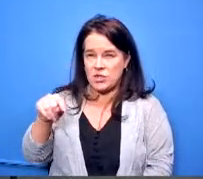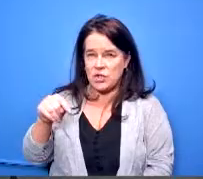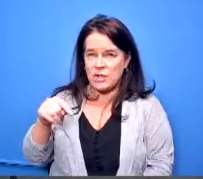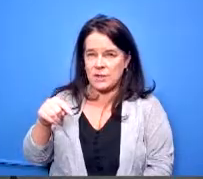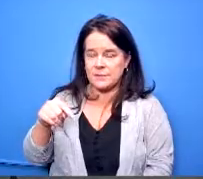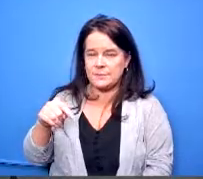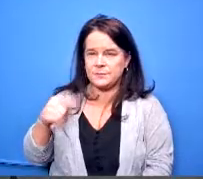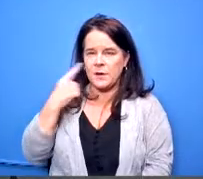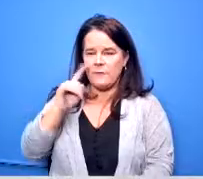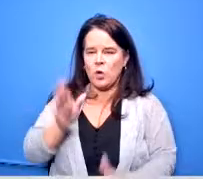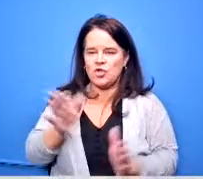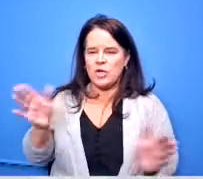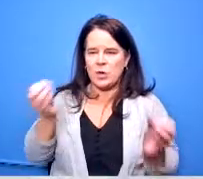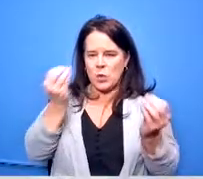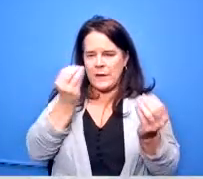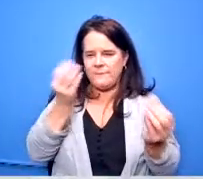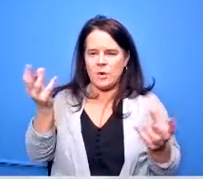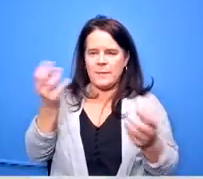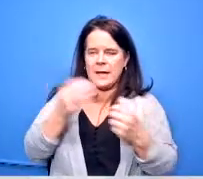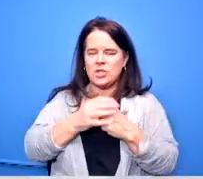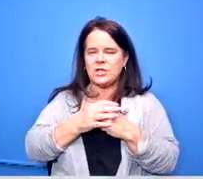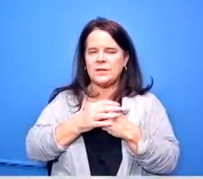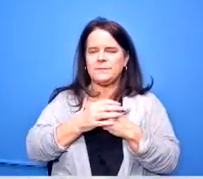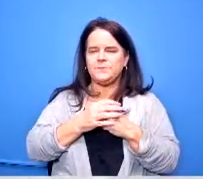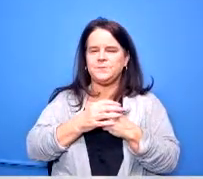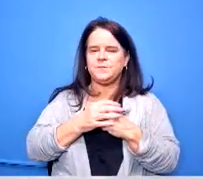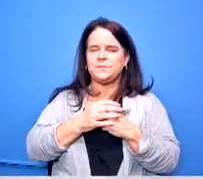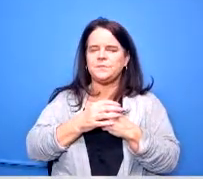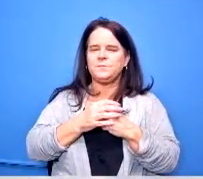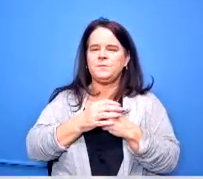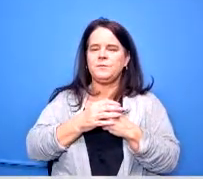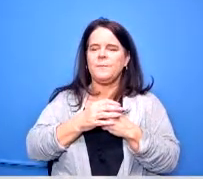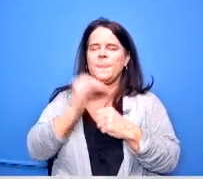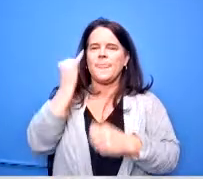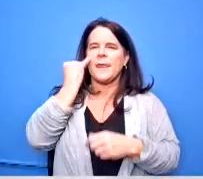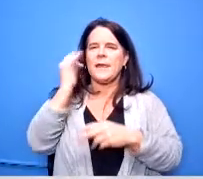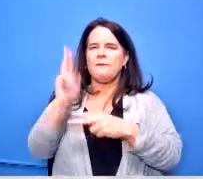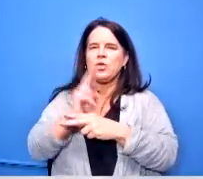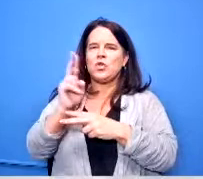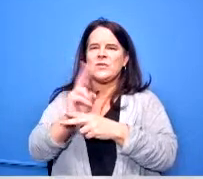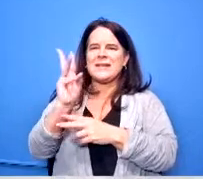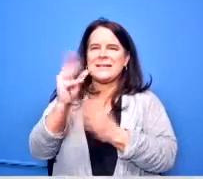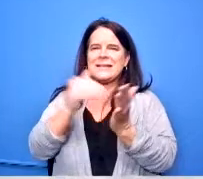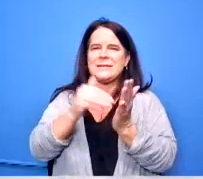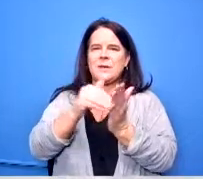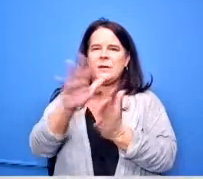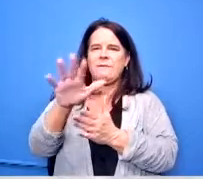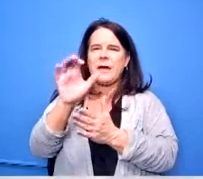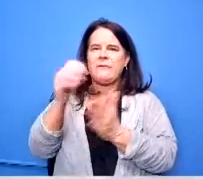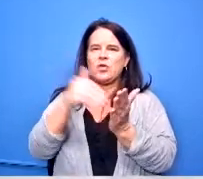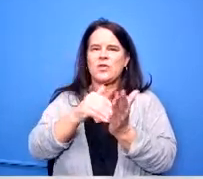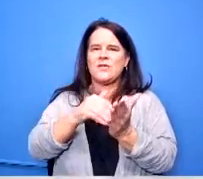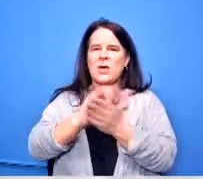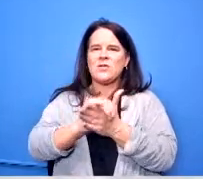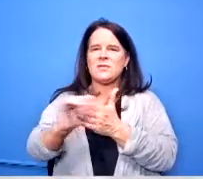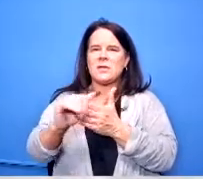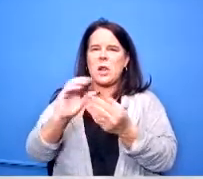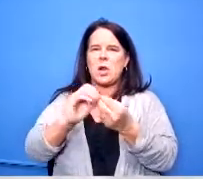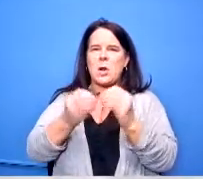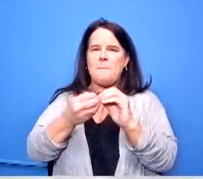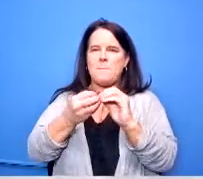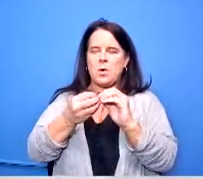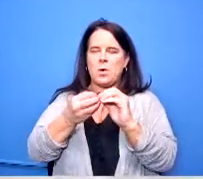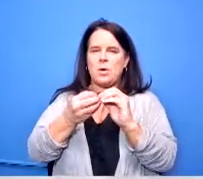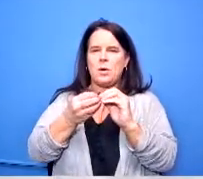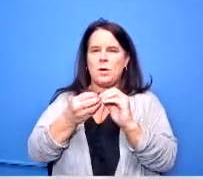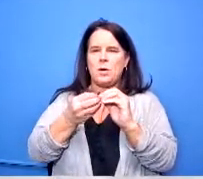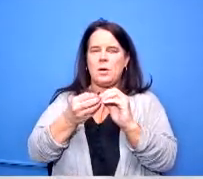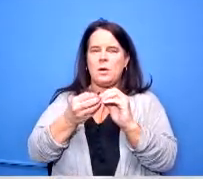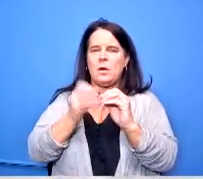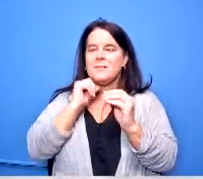information so if we're using that 6 million 500 000 number as a you know not to exceed to